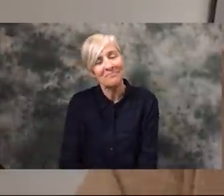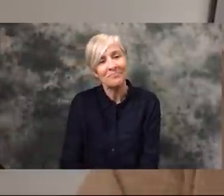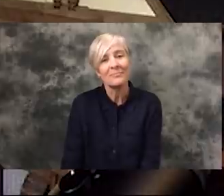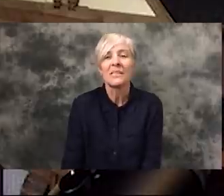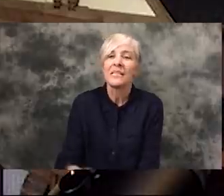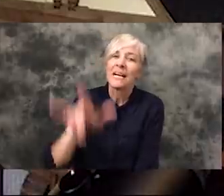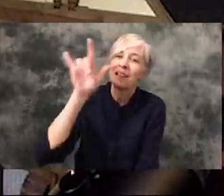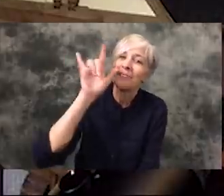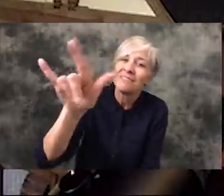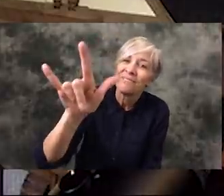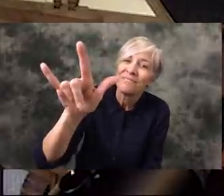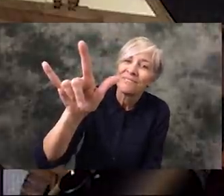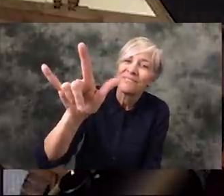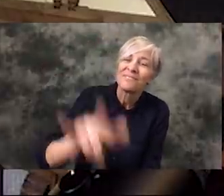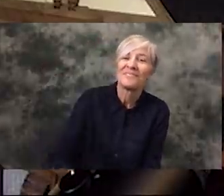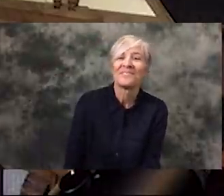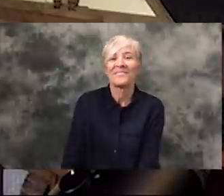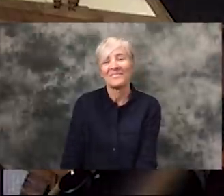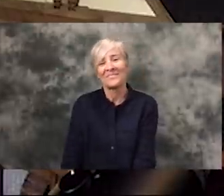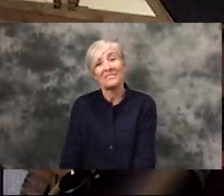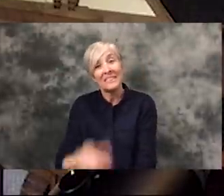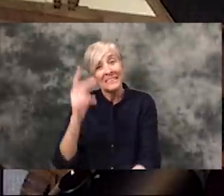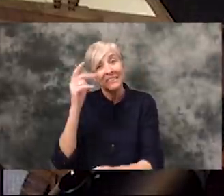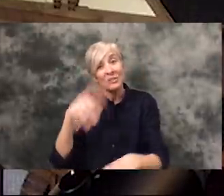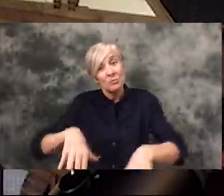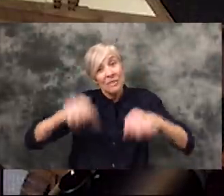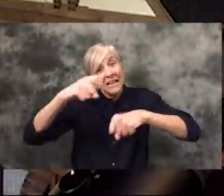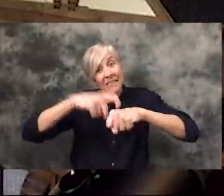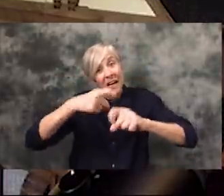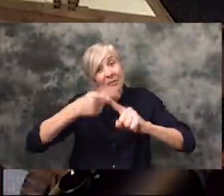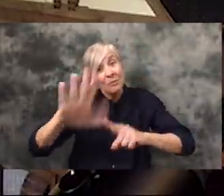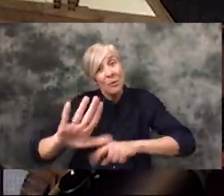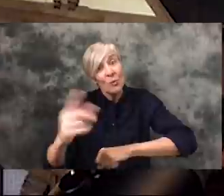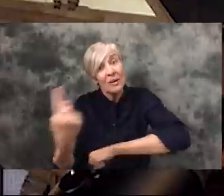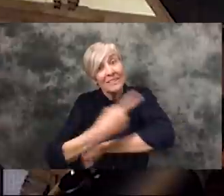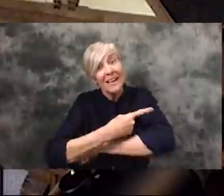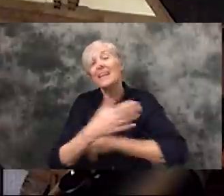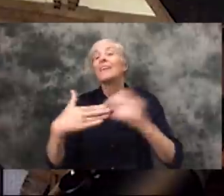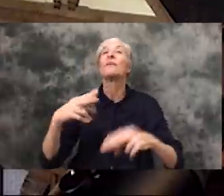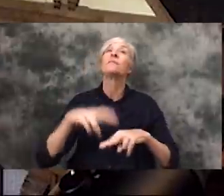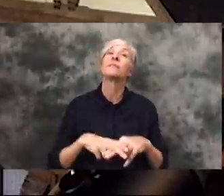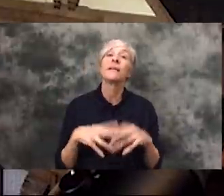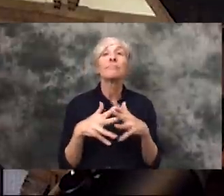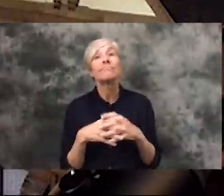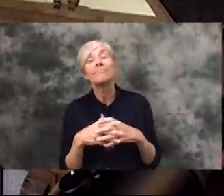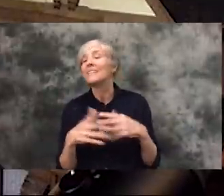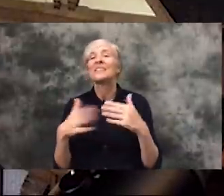I love you very much and you taking this time out of your day, even if you are sitting at home, means